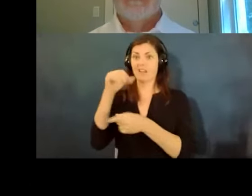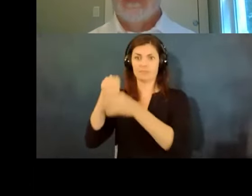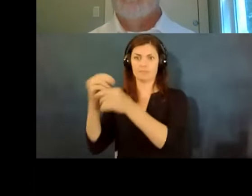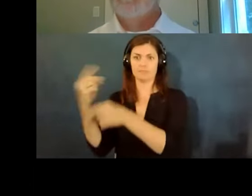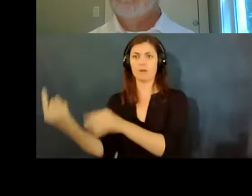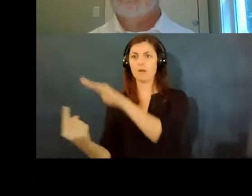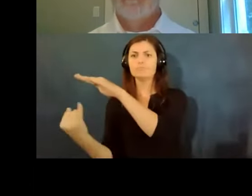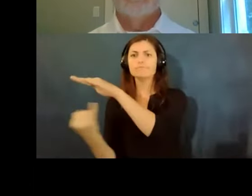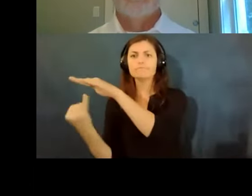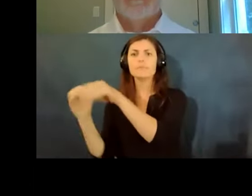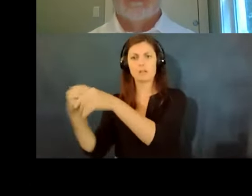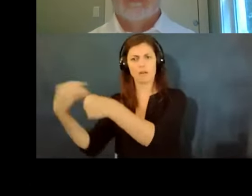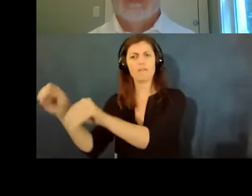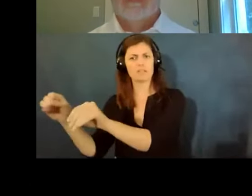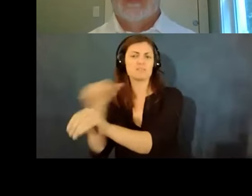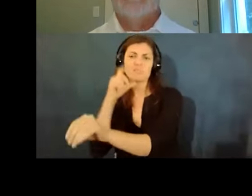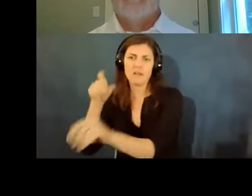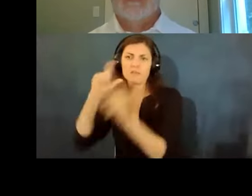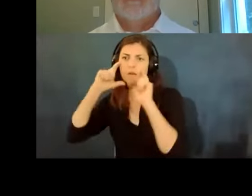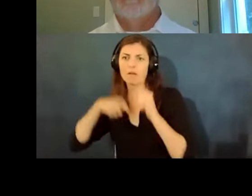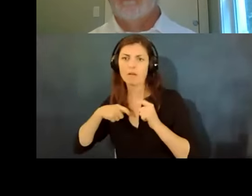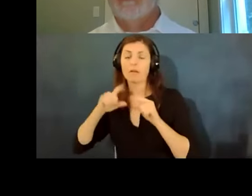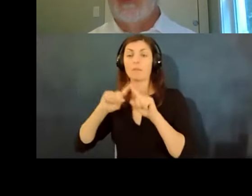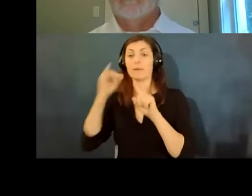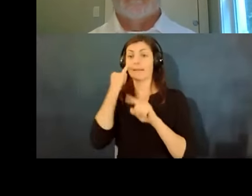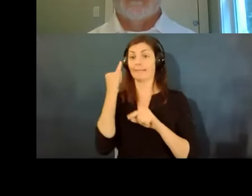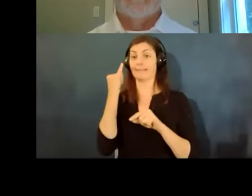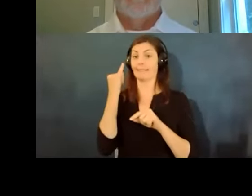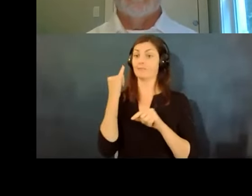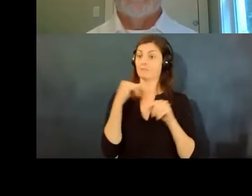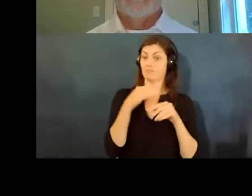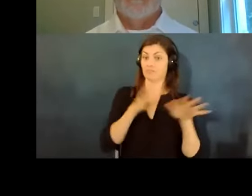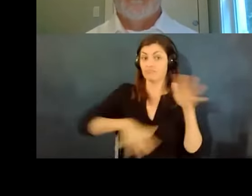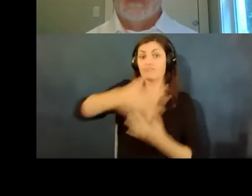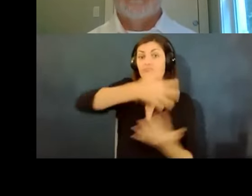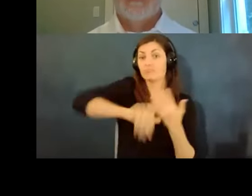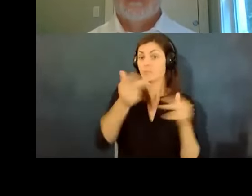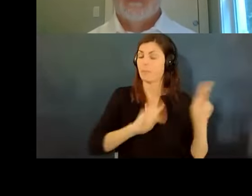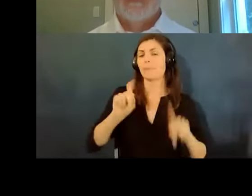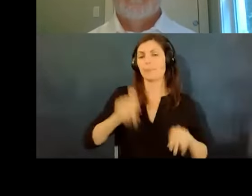everybody who comes to visit has to where our clients our customers has to wear a mask so